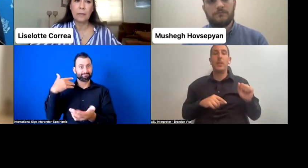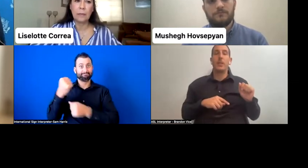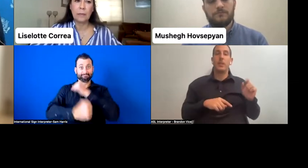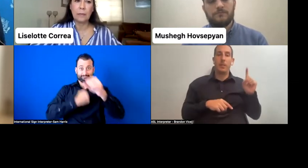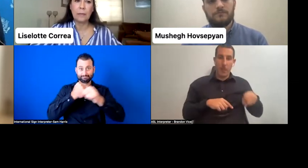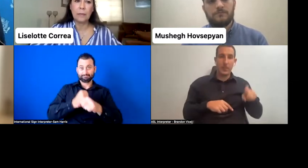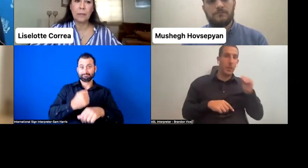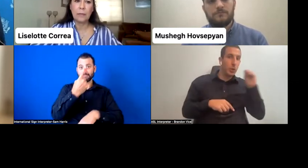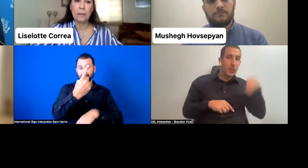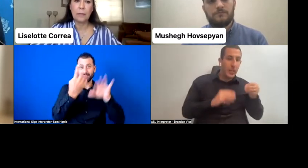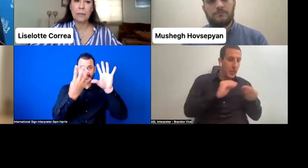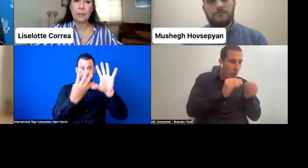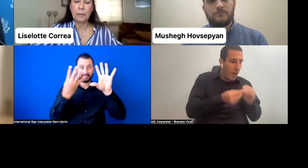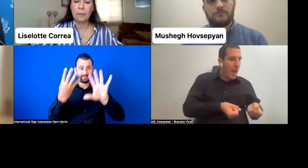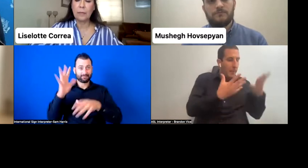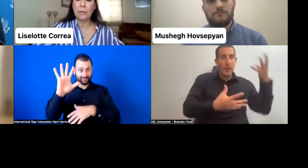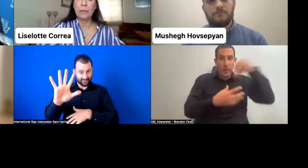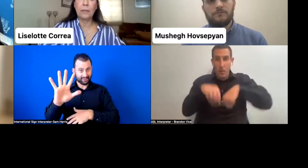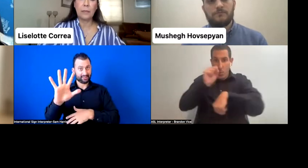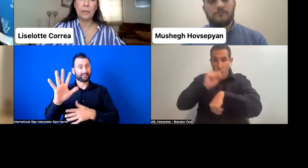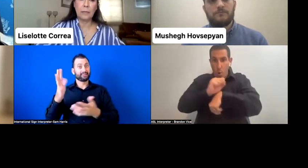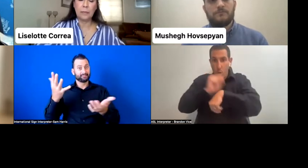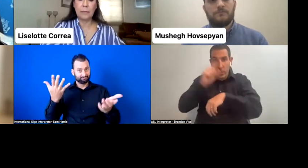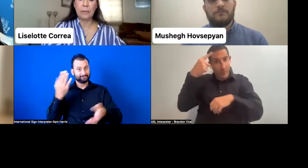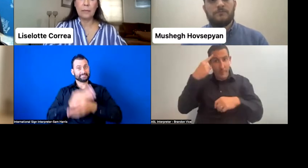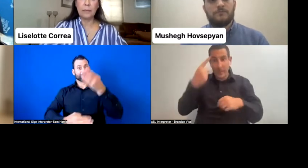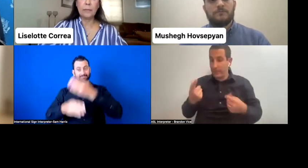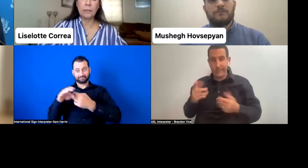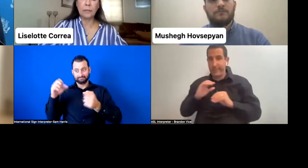because there's nobody to advocate. And that's not because they didn't have the education.